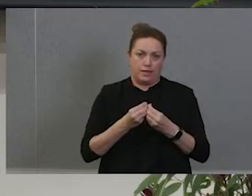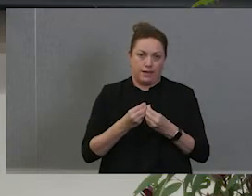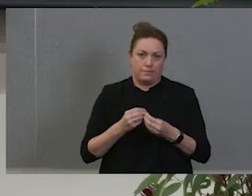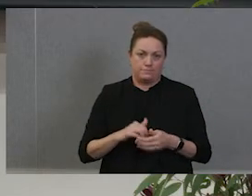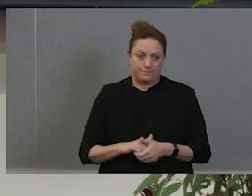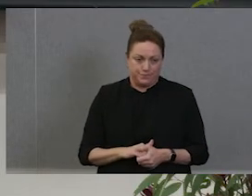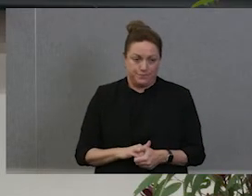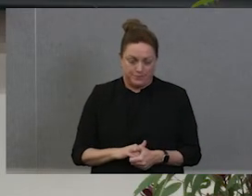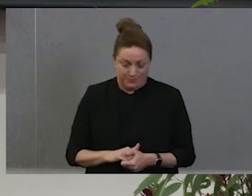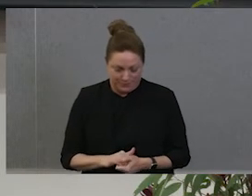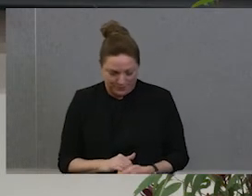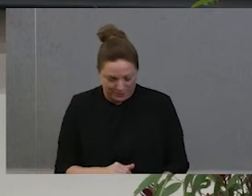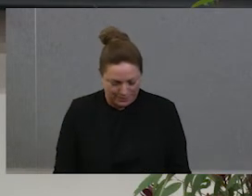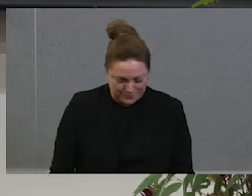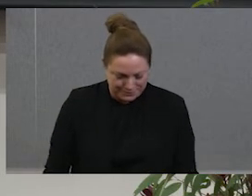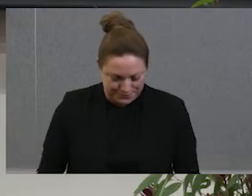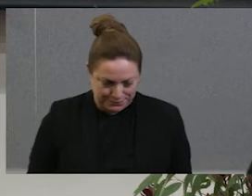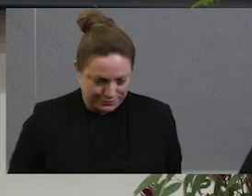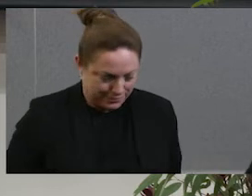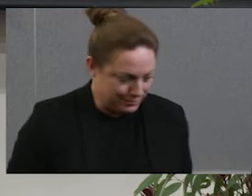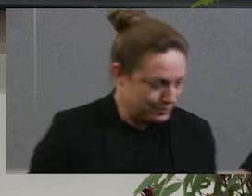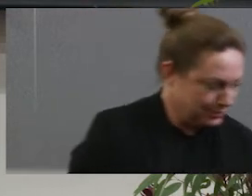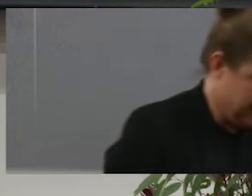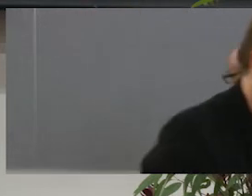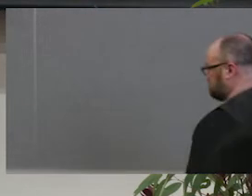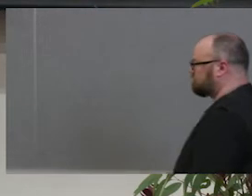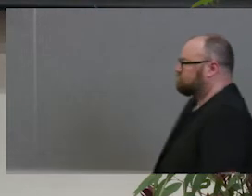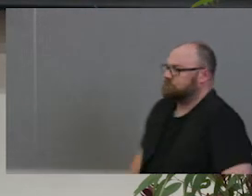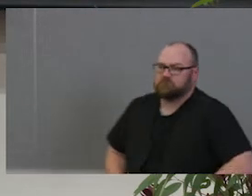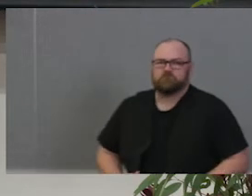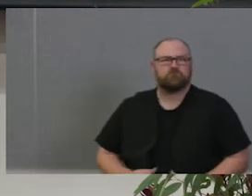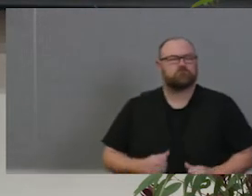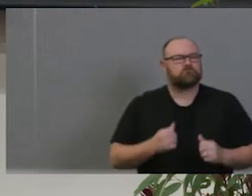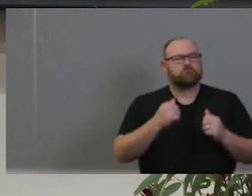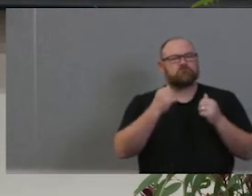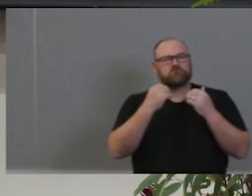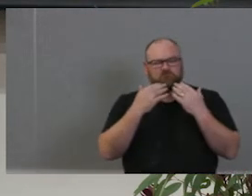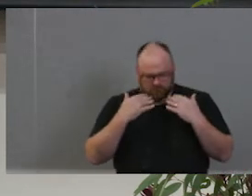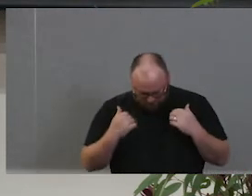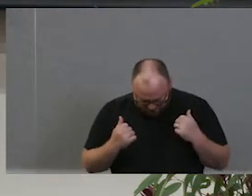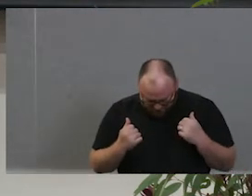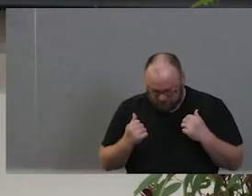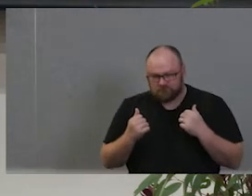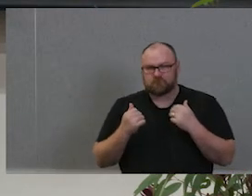Profound words. And, you know, when you talk about be brave and make change will have got a beautiful